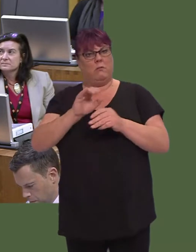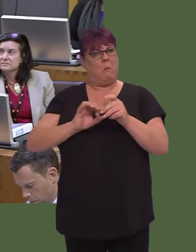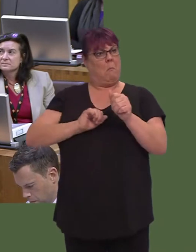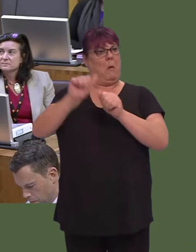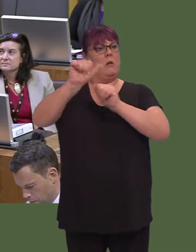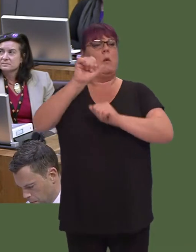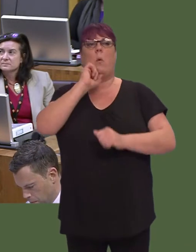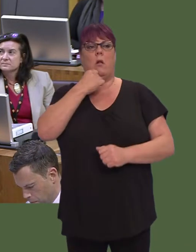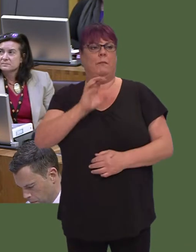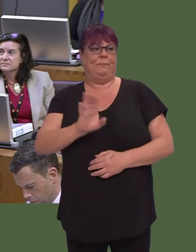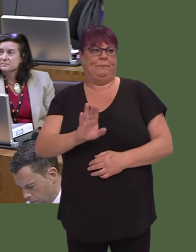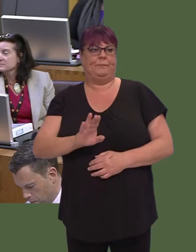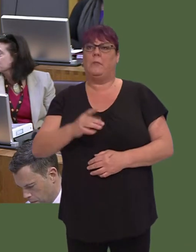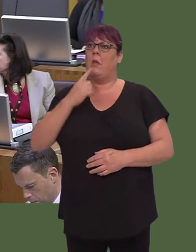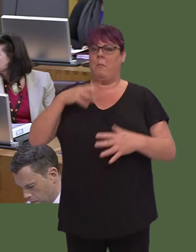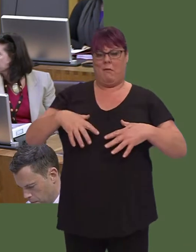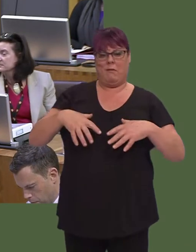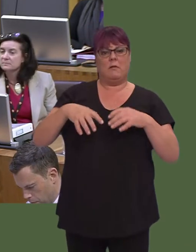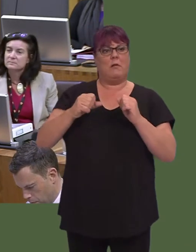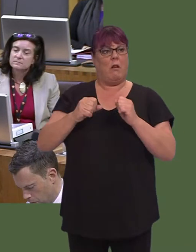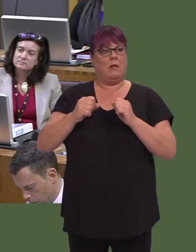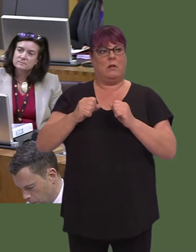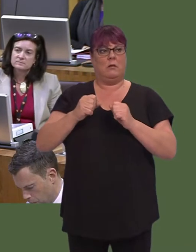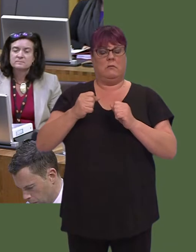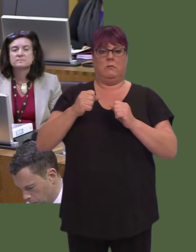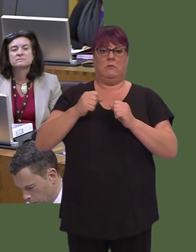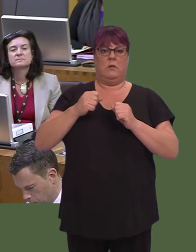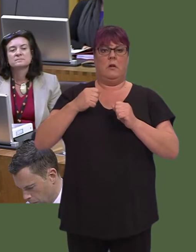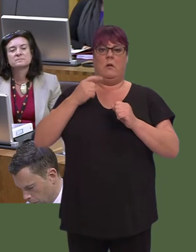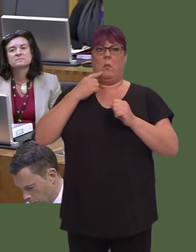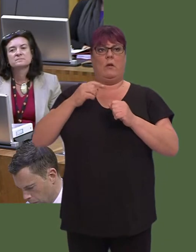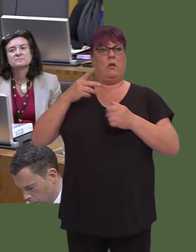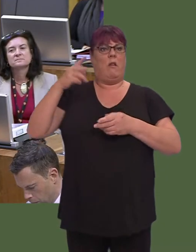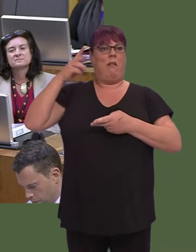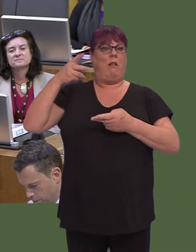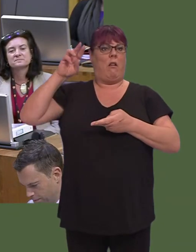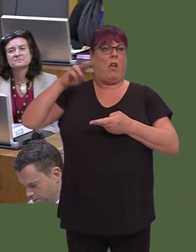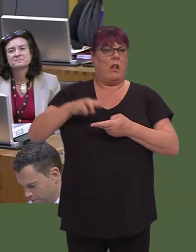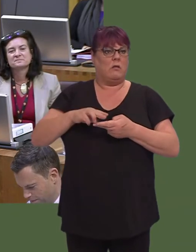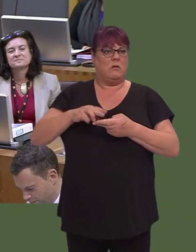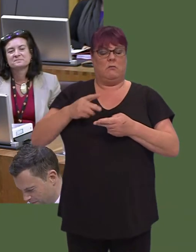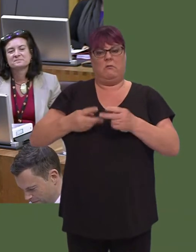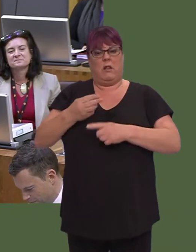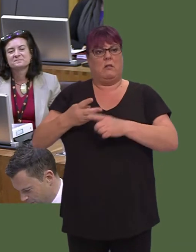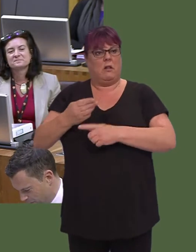having come into this job as austerity started, as I'm about to leave it the Prime Minister's announced that it's over. I won't take it personally.